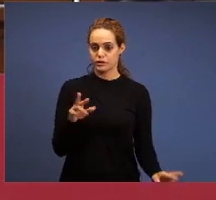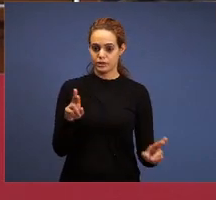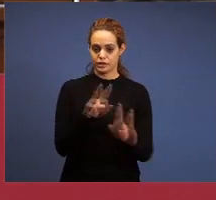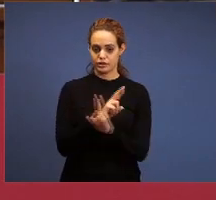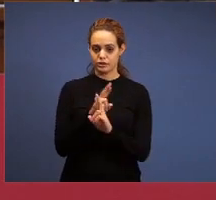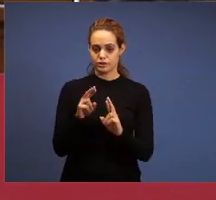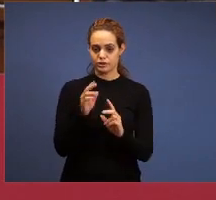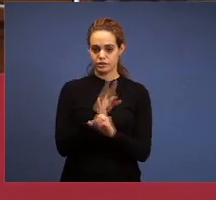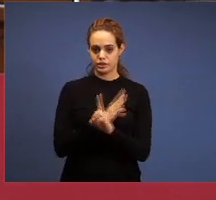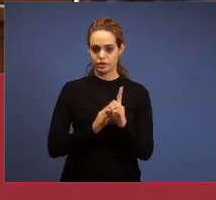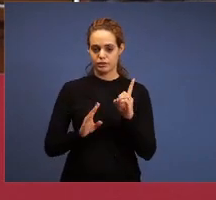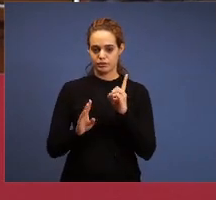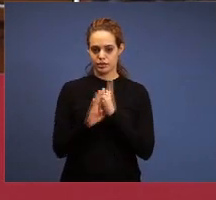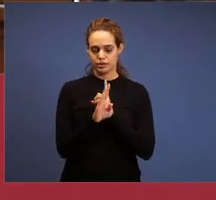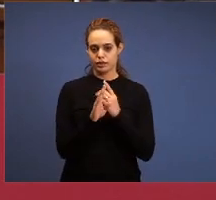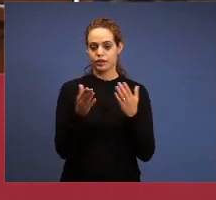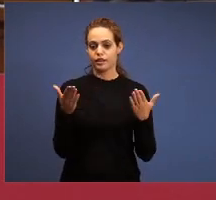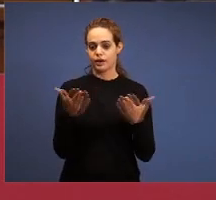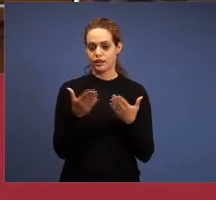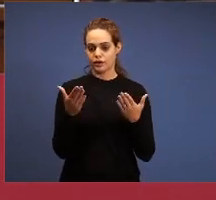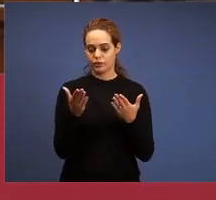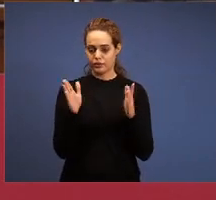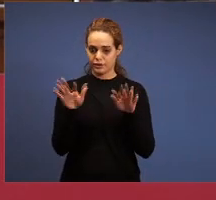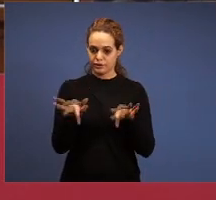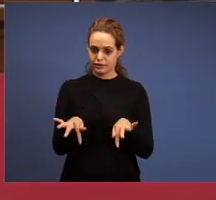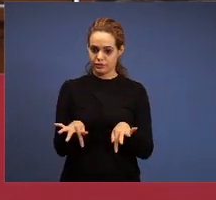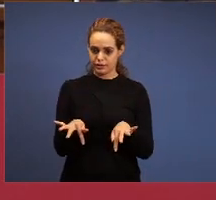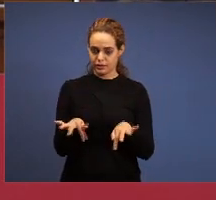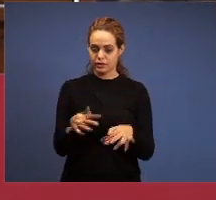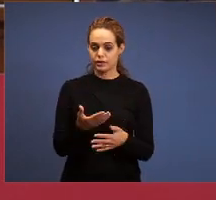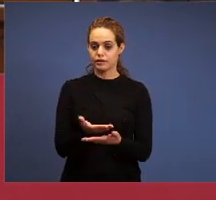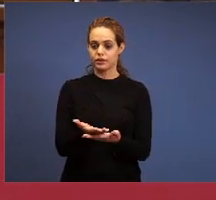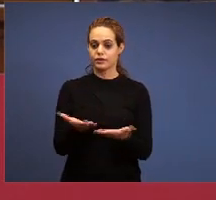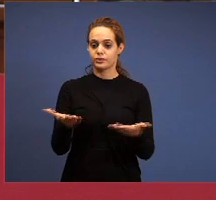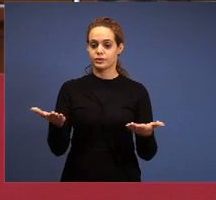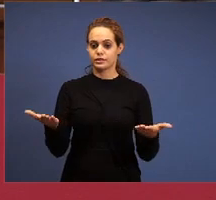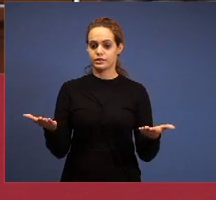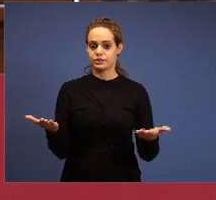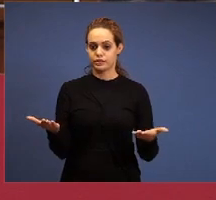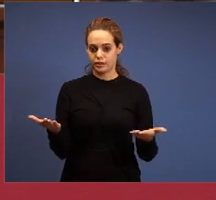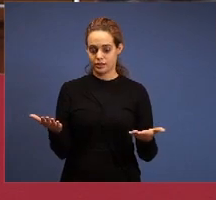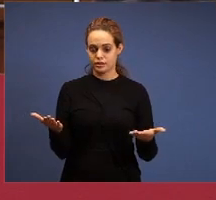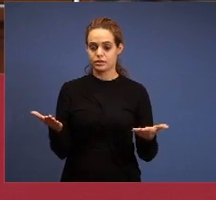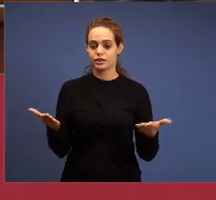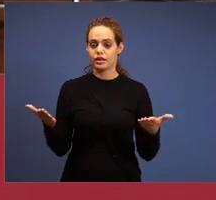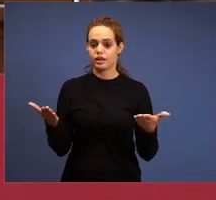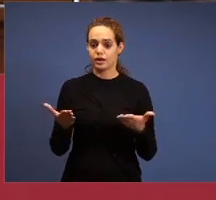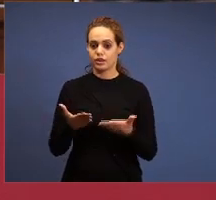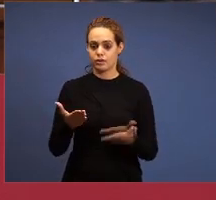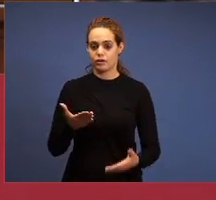finish and leave a recommendation that this first question that was asked